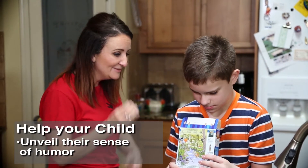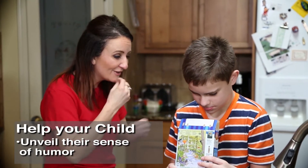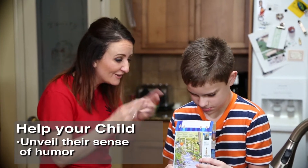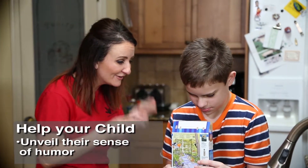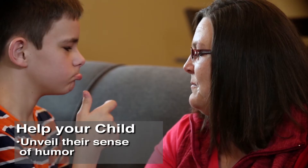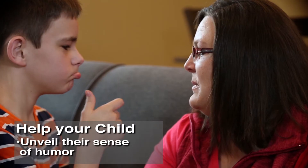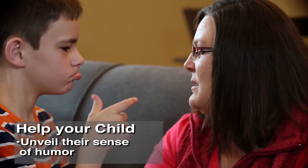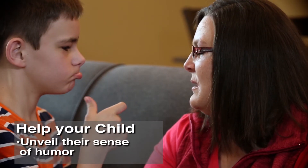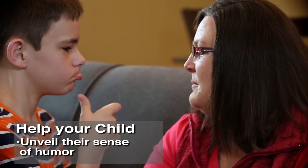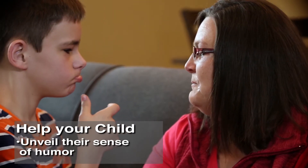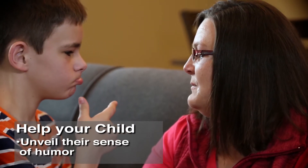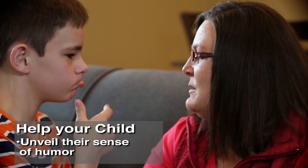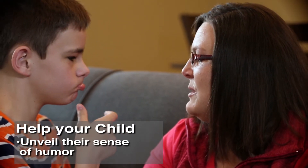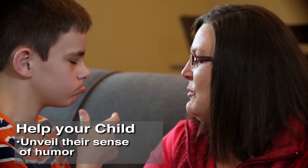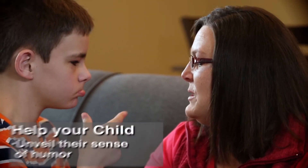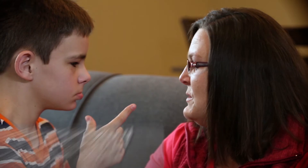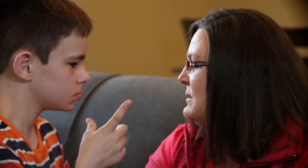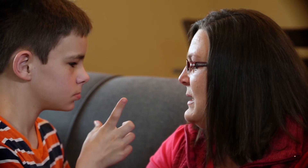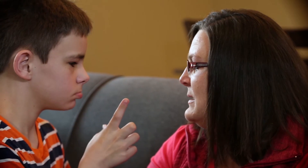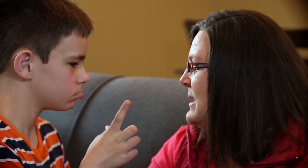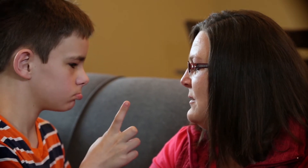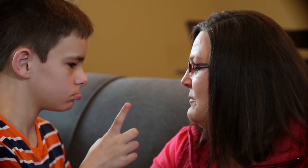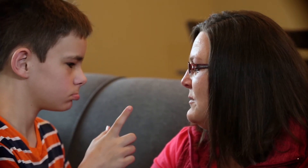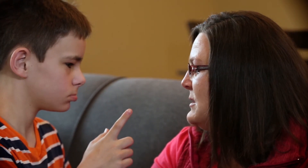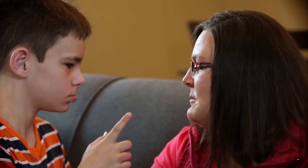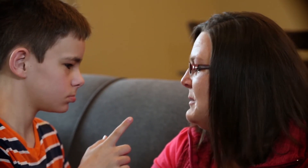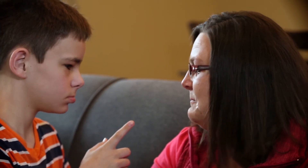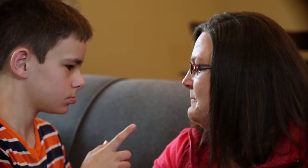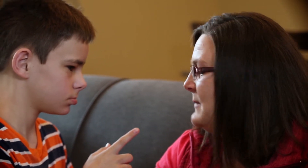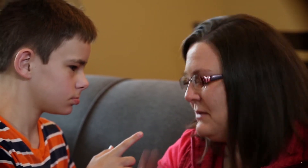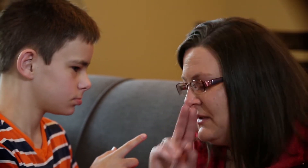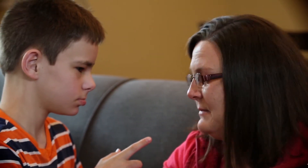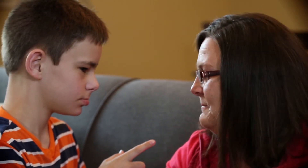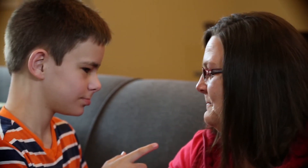humor unveiled, and maybe even for the first time, your child will be able to